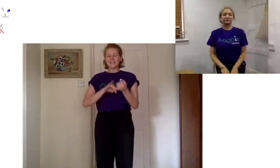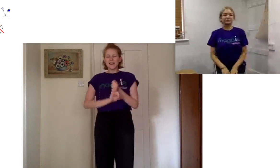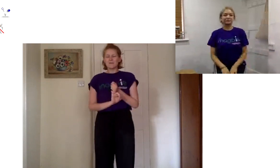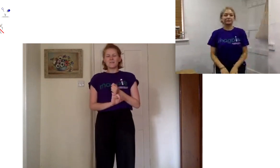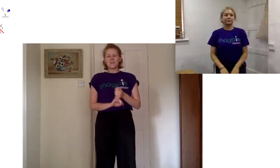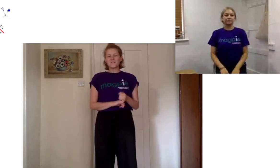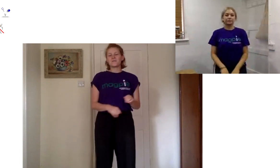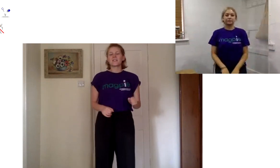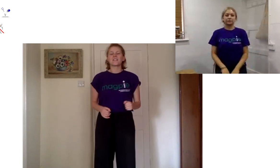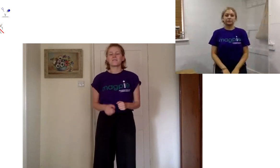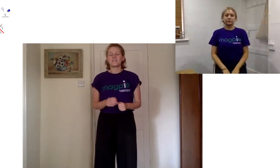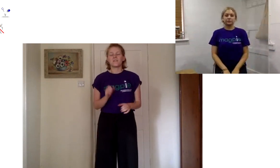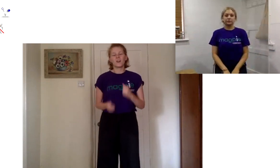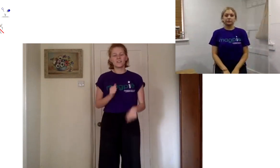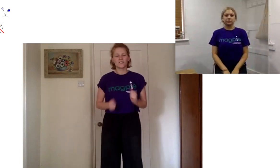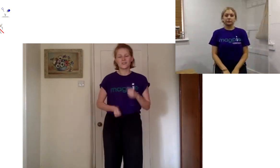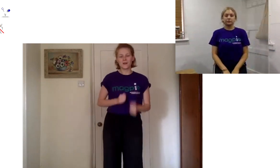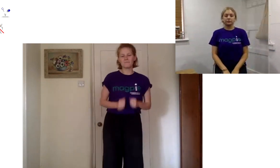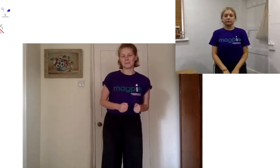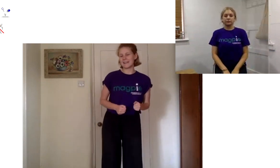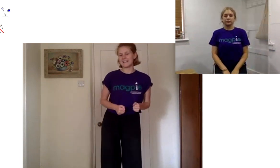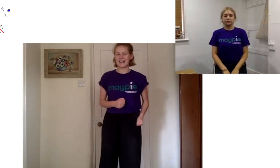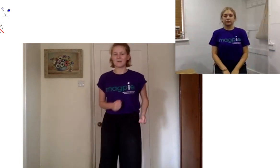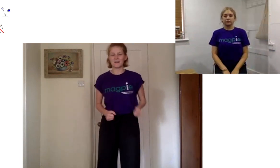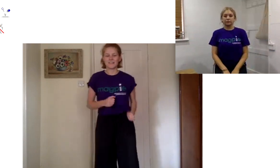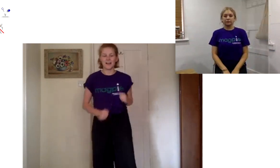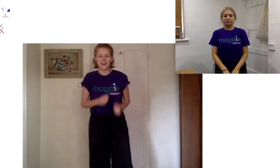simon i wonder if we can go with your drums please to help give us that